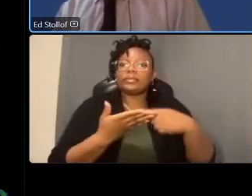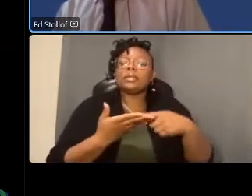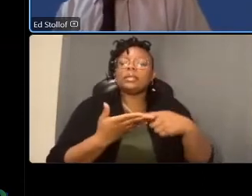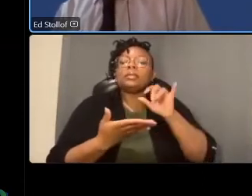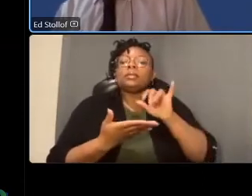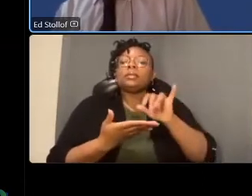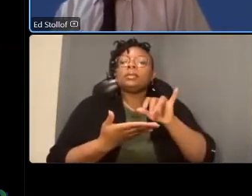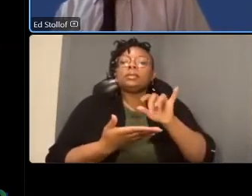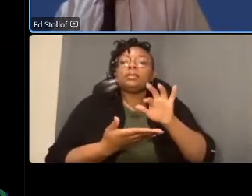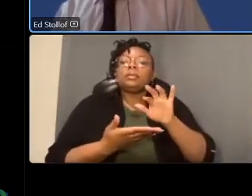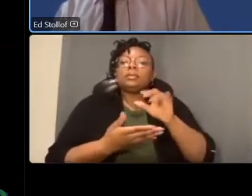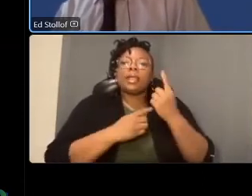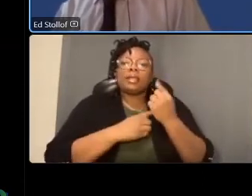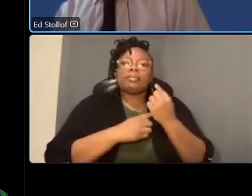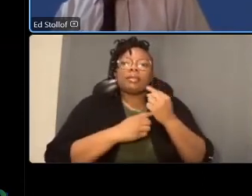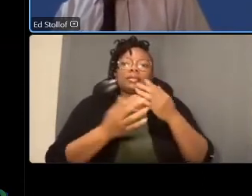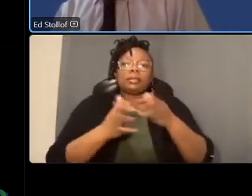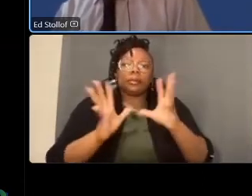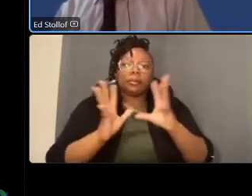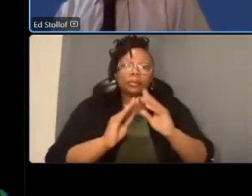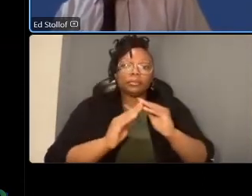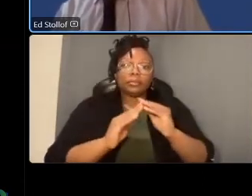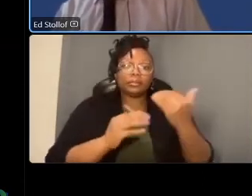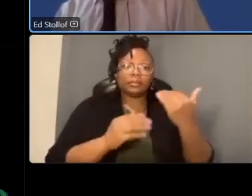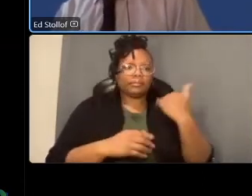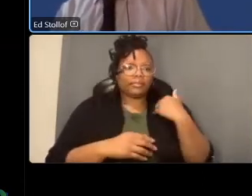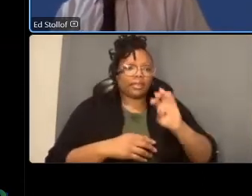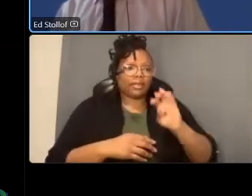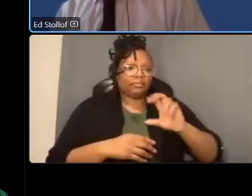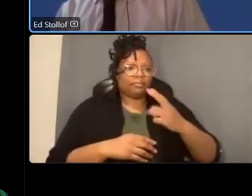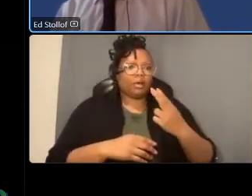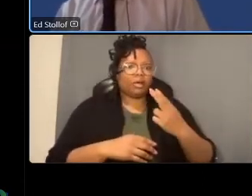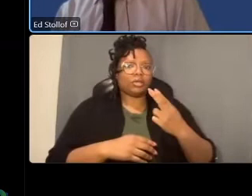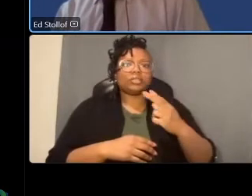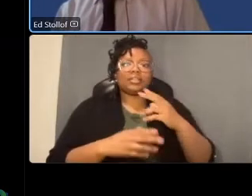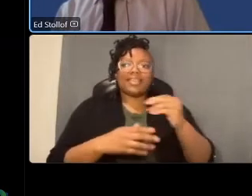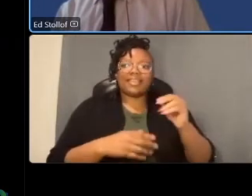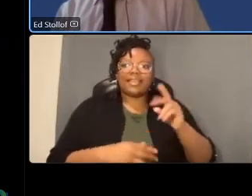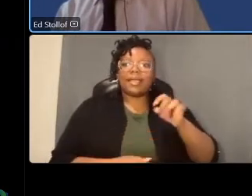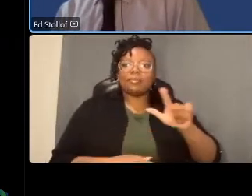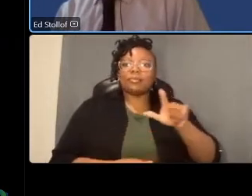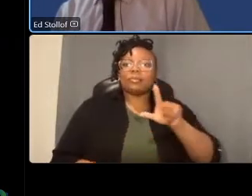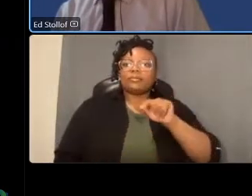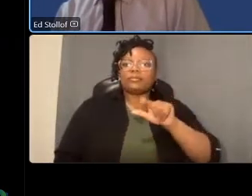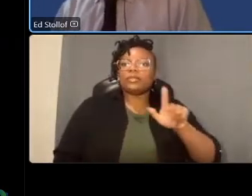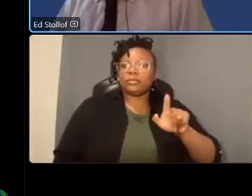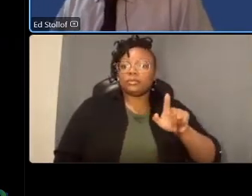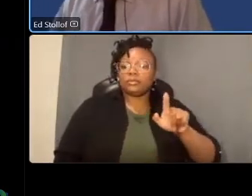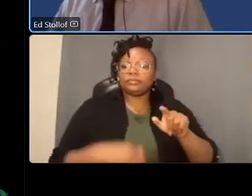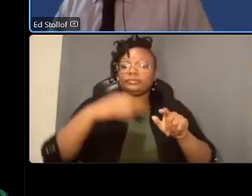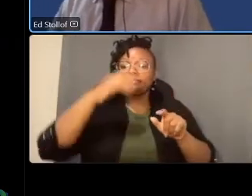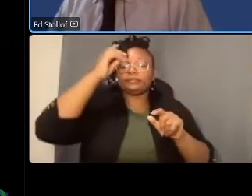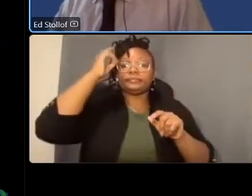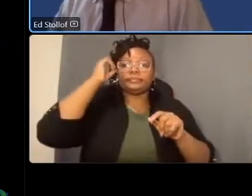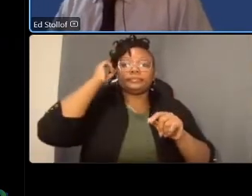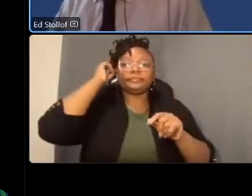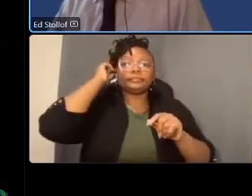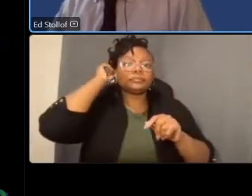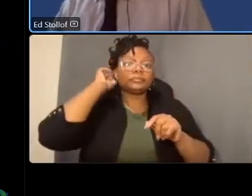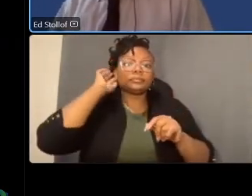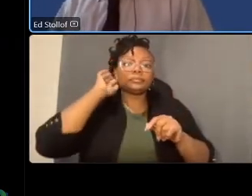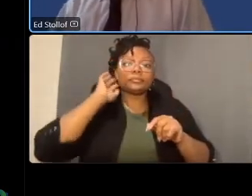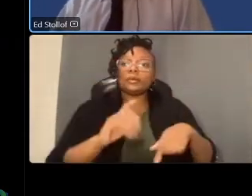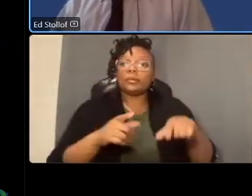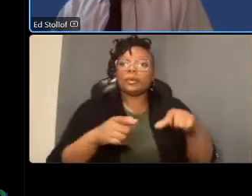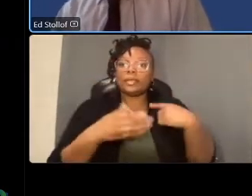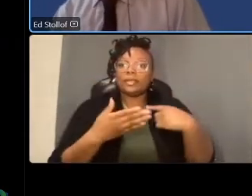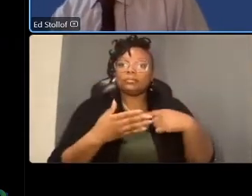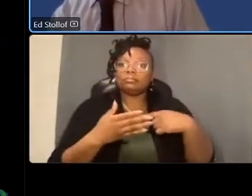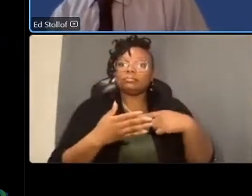meeting back in march and april of 2021 and we can surely direct you to that analysis thank you